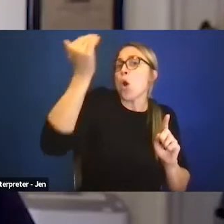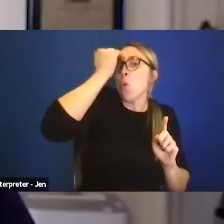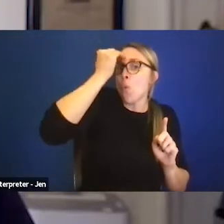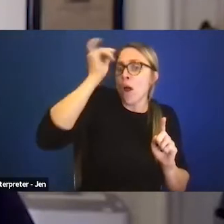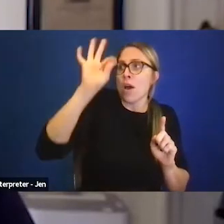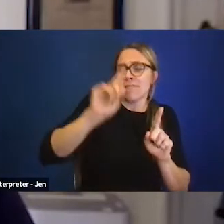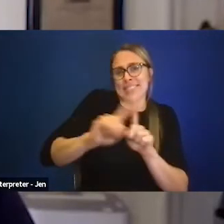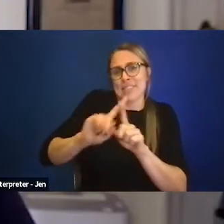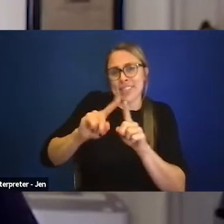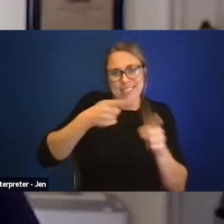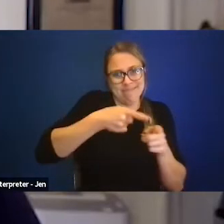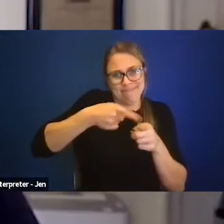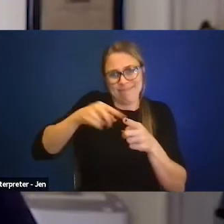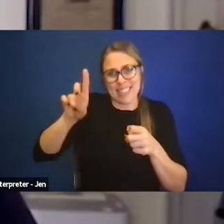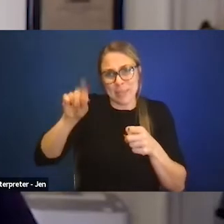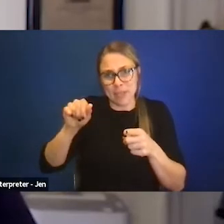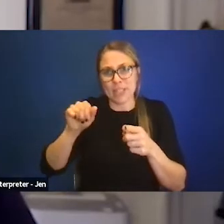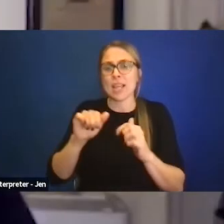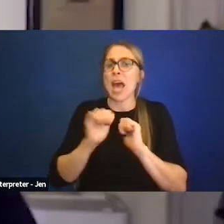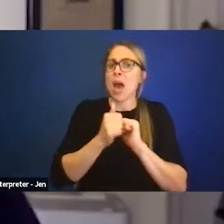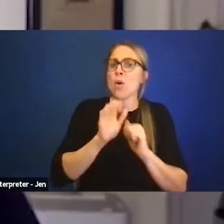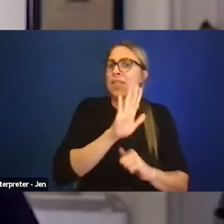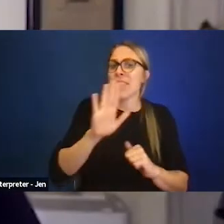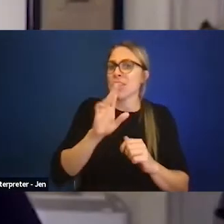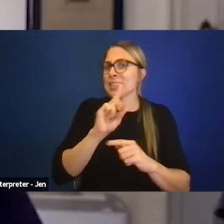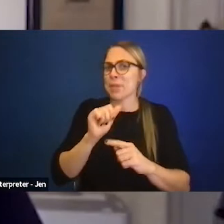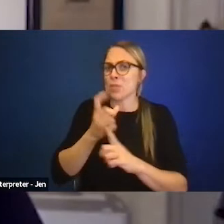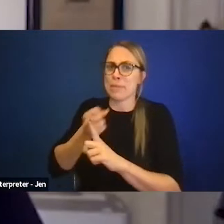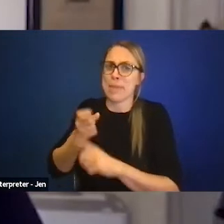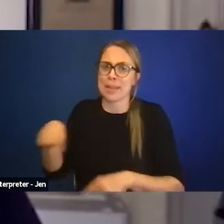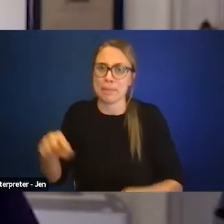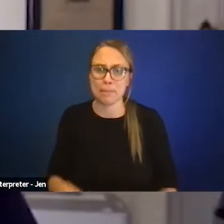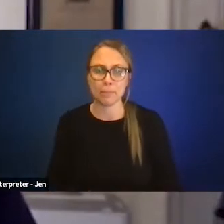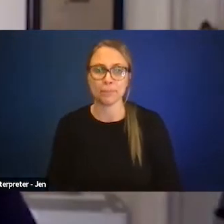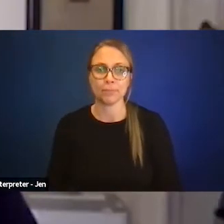and how those disabilities may impact them, and I think the reality is,